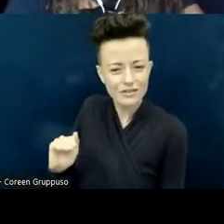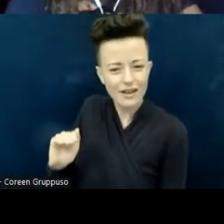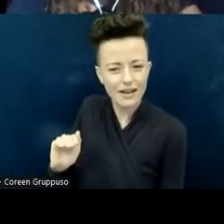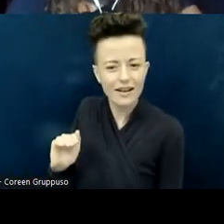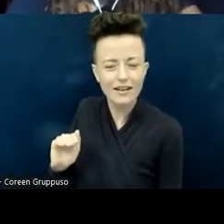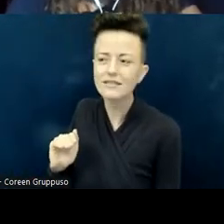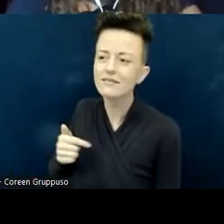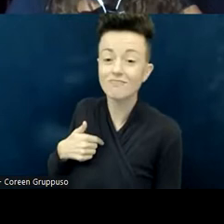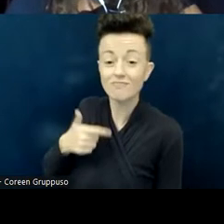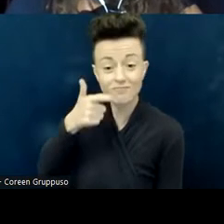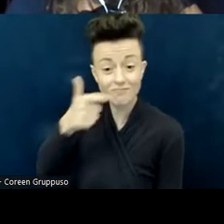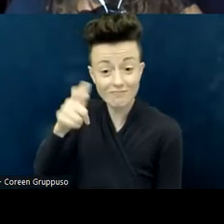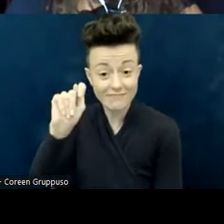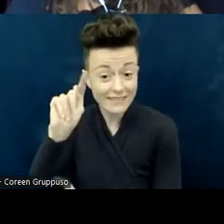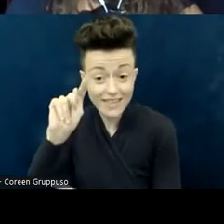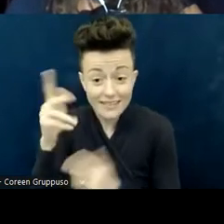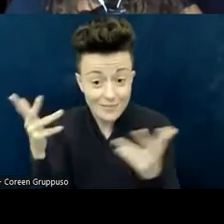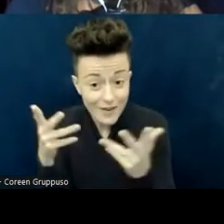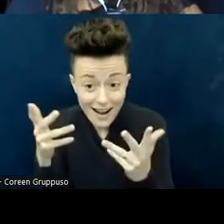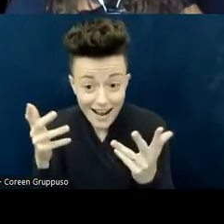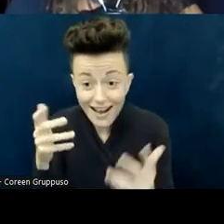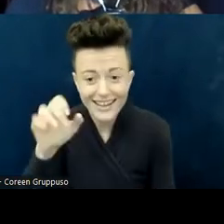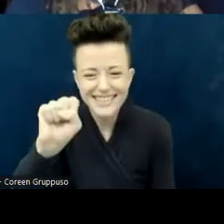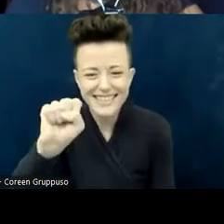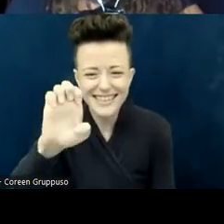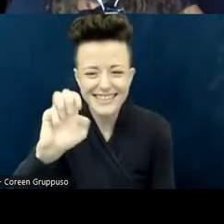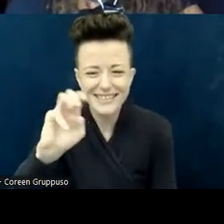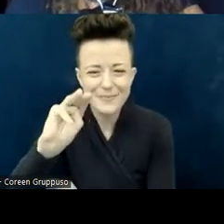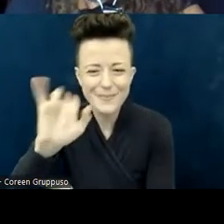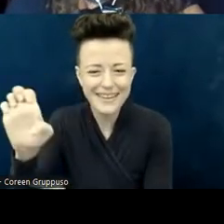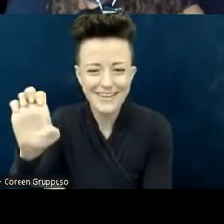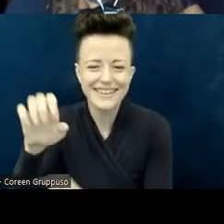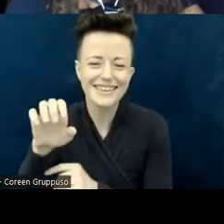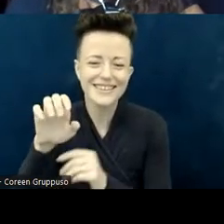by watching Sesame Street when I was six.